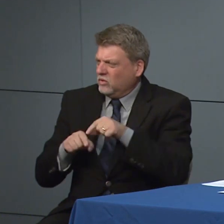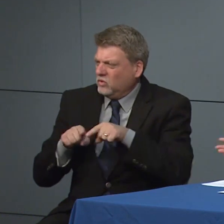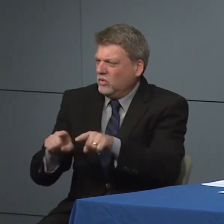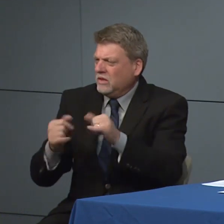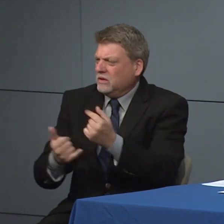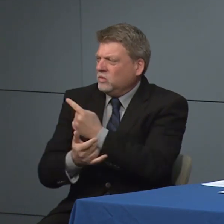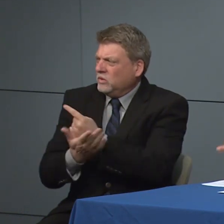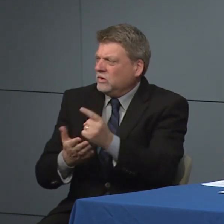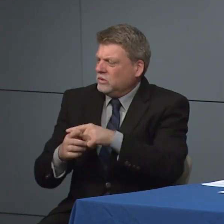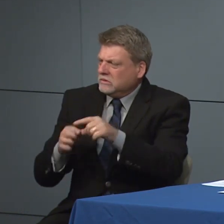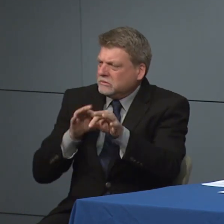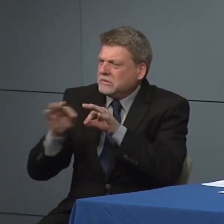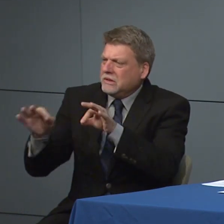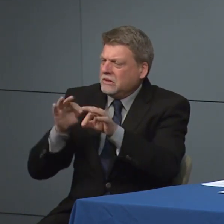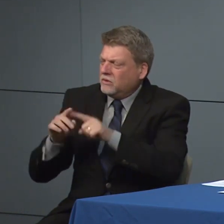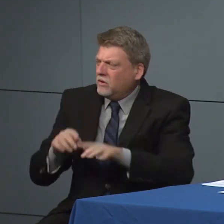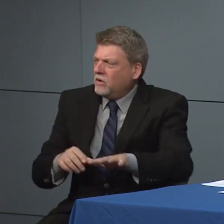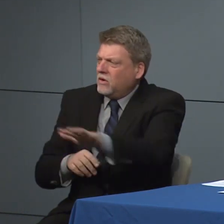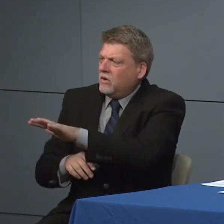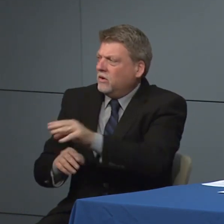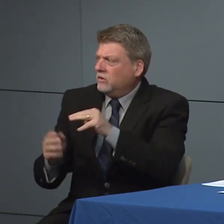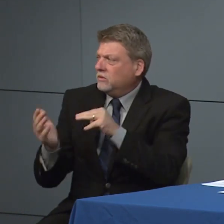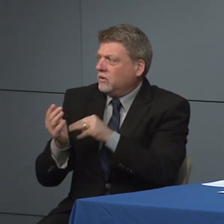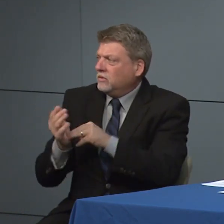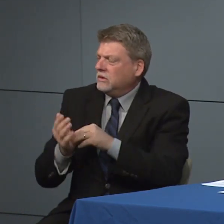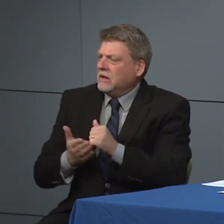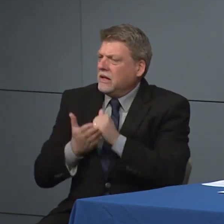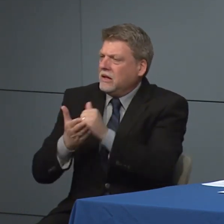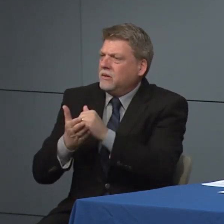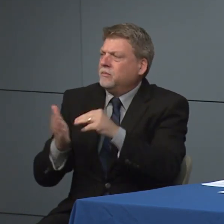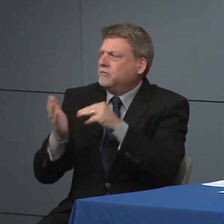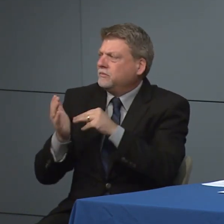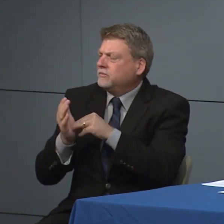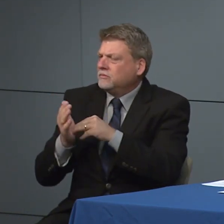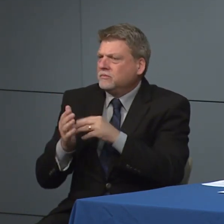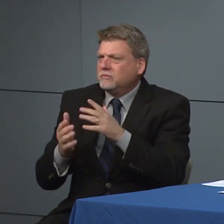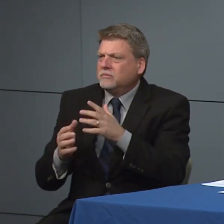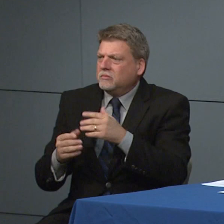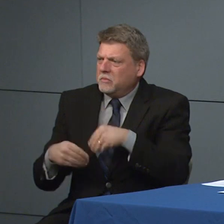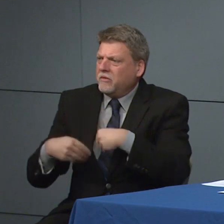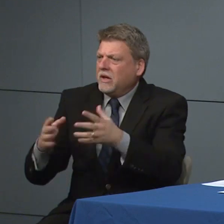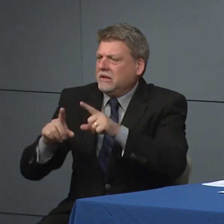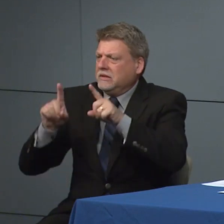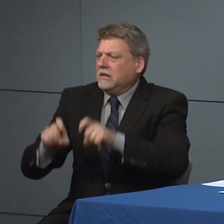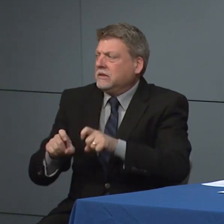help our providers who want to be able to do that sample collection, I'm at their at their offices and then in